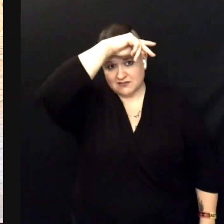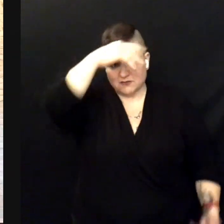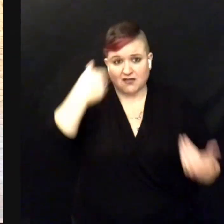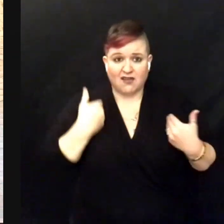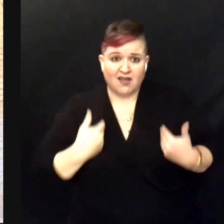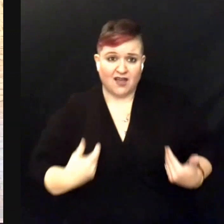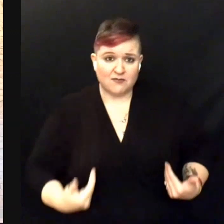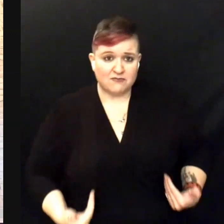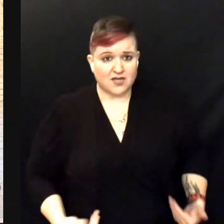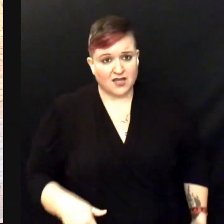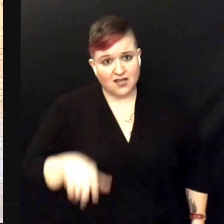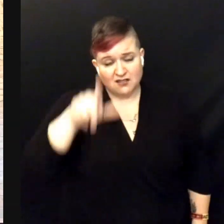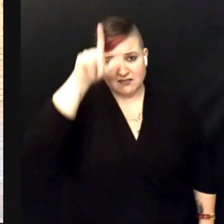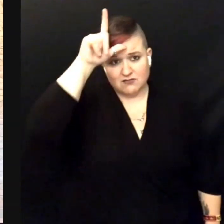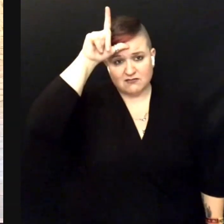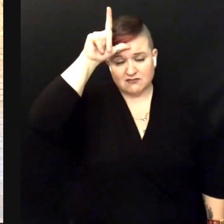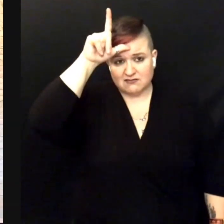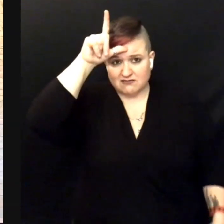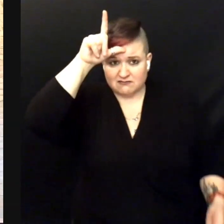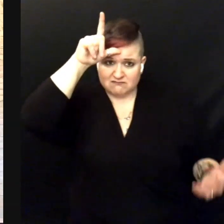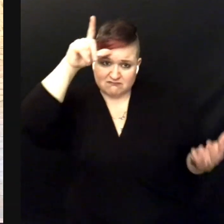I'm a weirdo